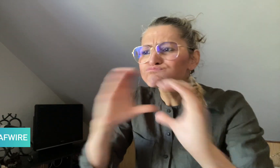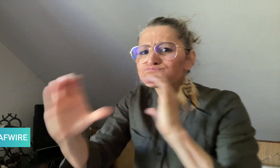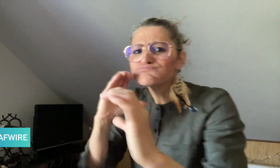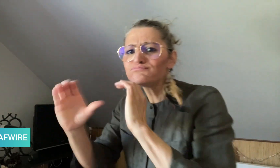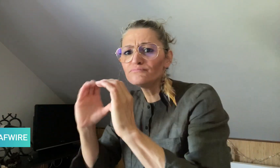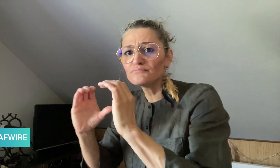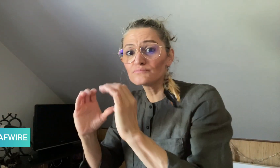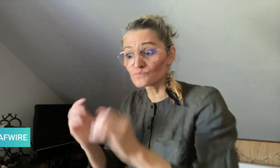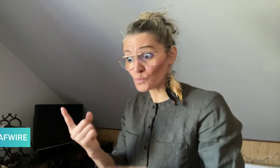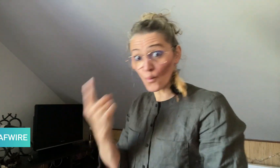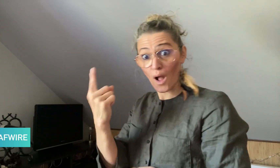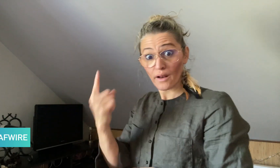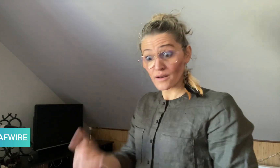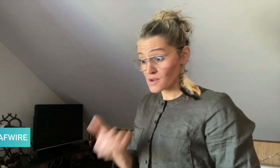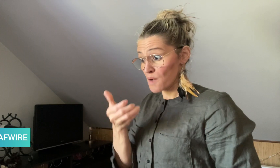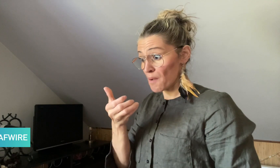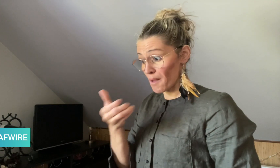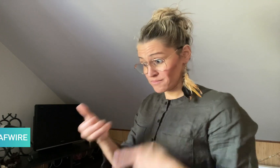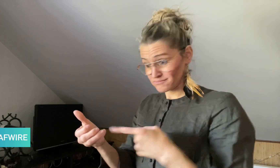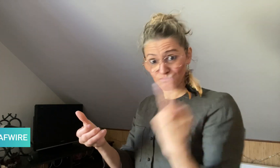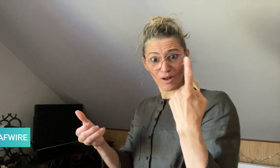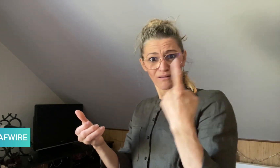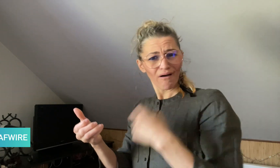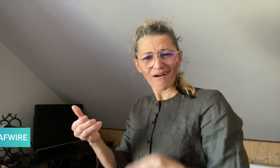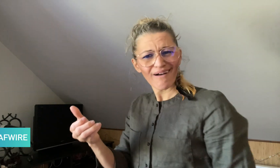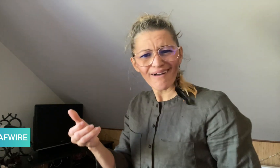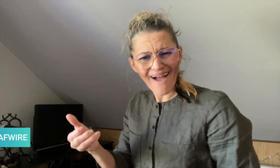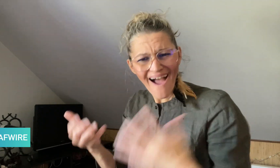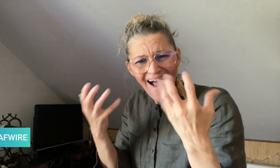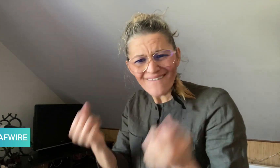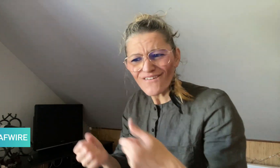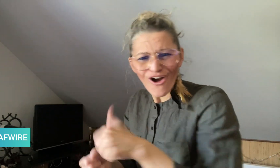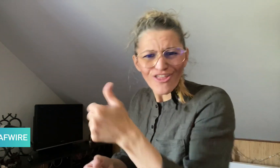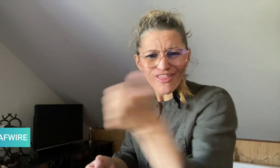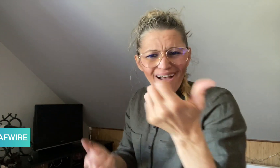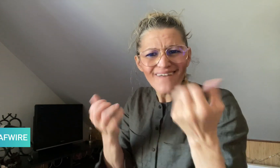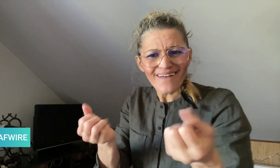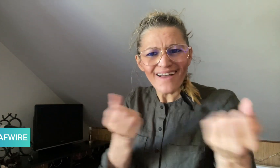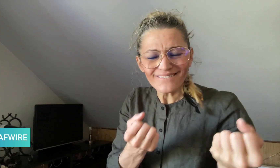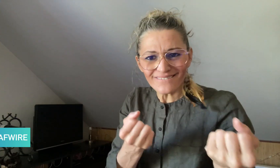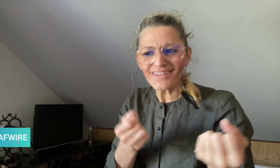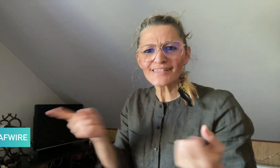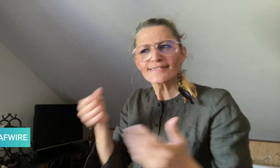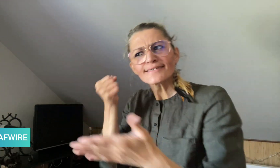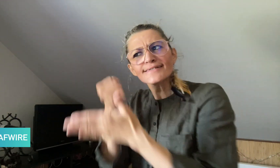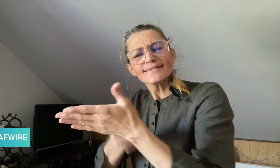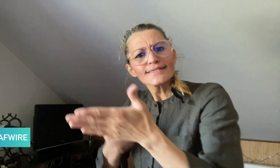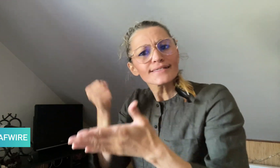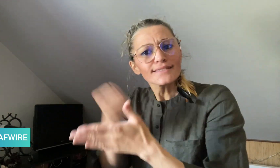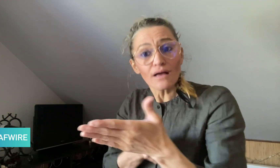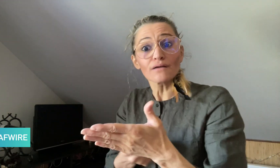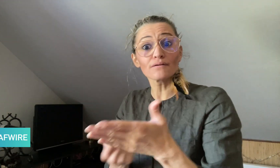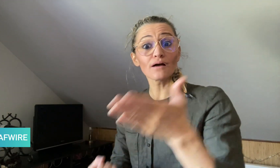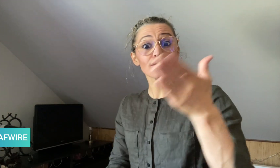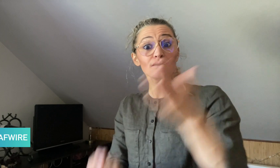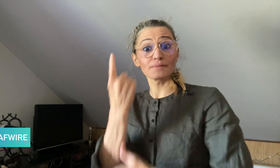not just by walkie-talkies, which has led her to appear